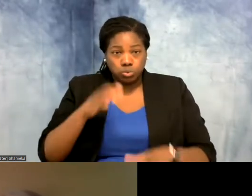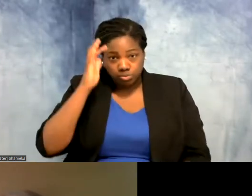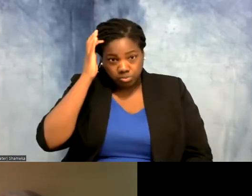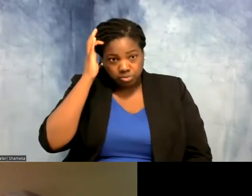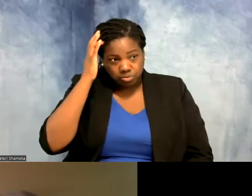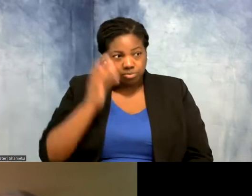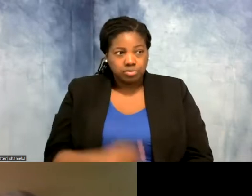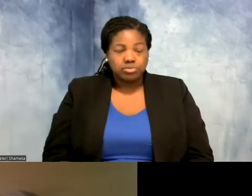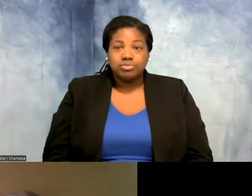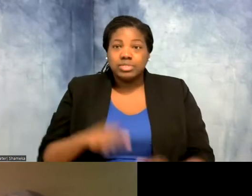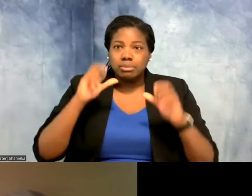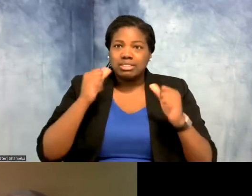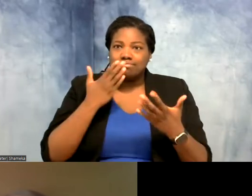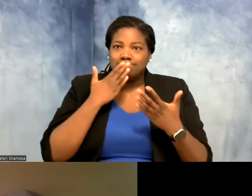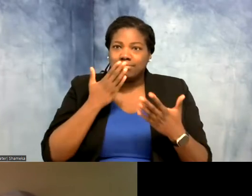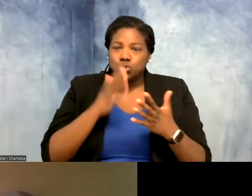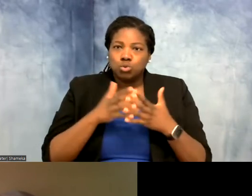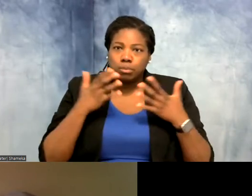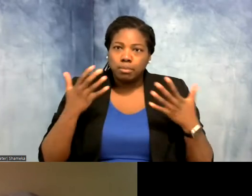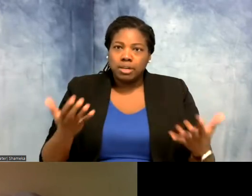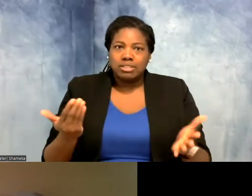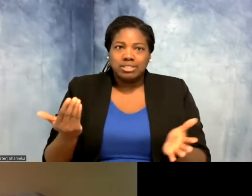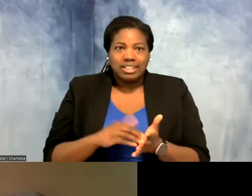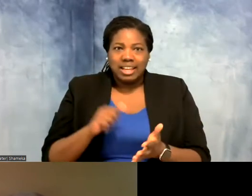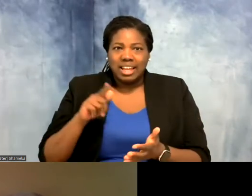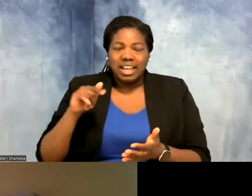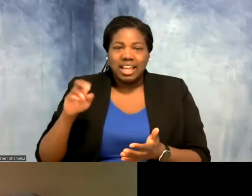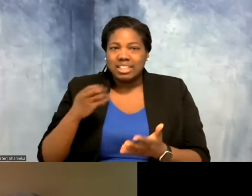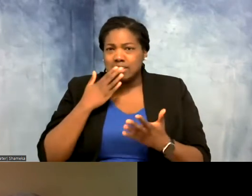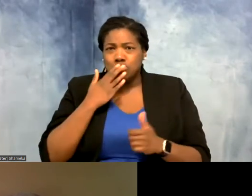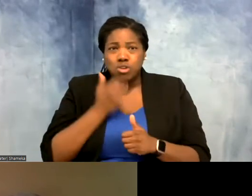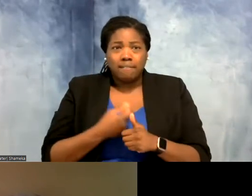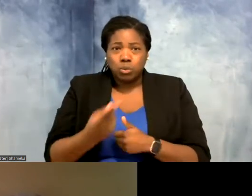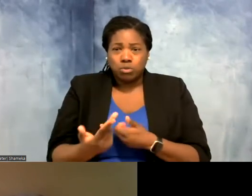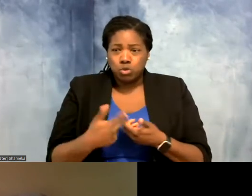Shellie: That is amazing. Thank you so much again, Allie! And thank you to everybody for joining us today. I know that